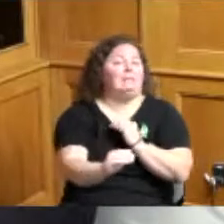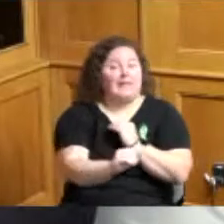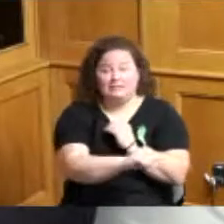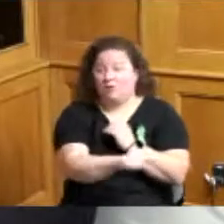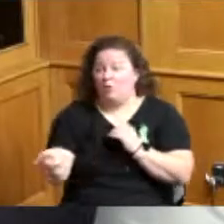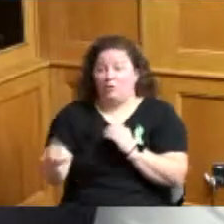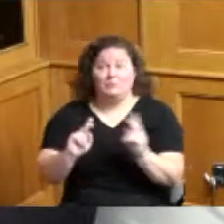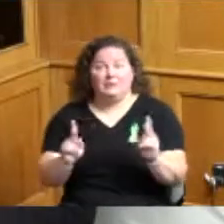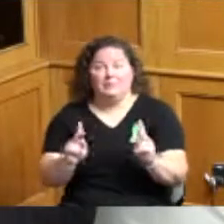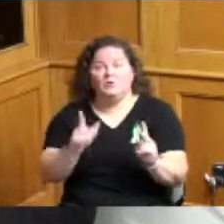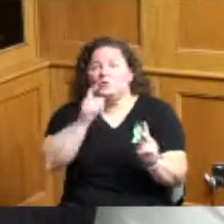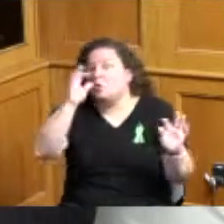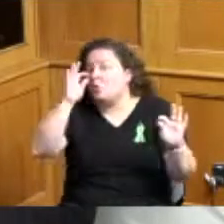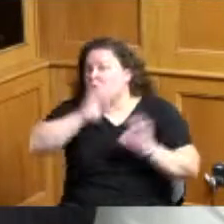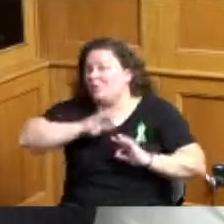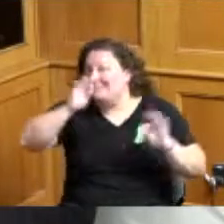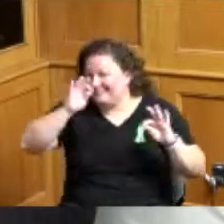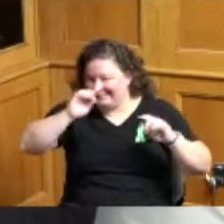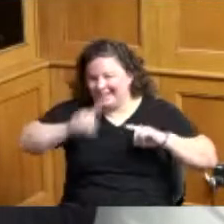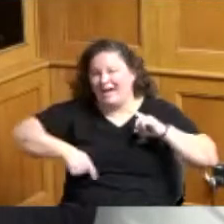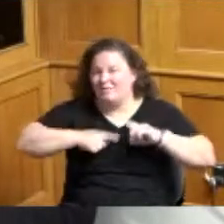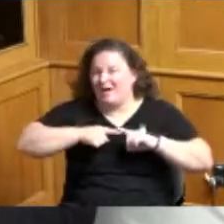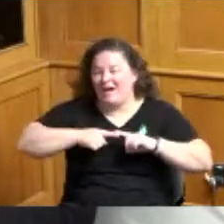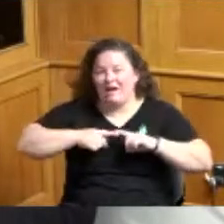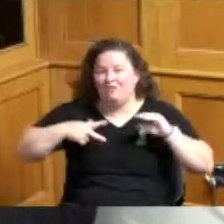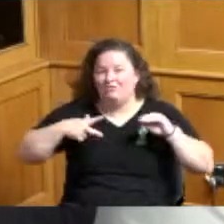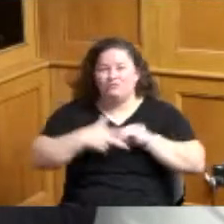to be cut because if you don't watch you know they don't write about state news down here